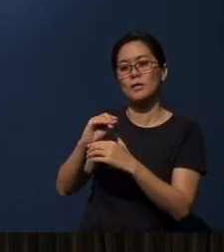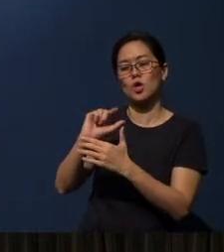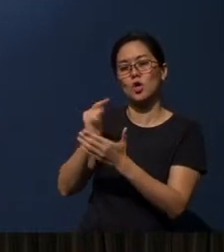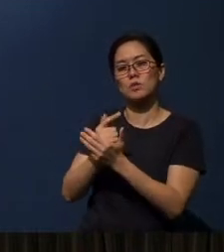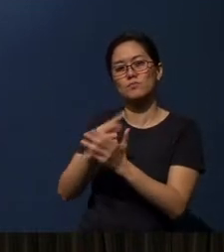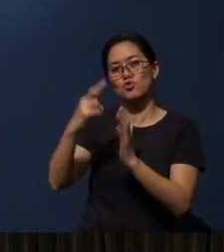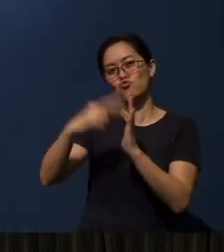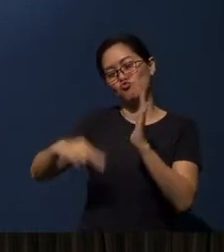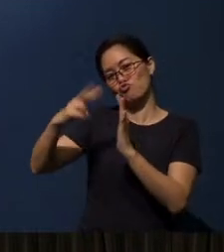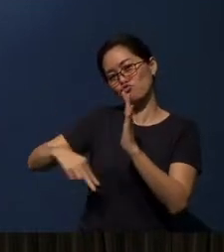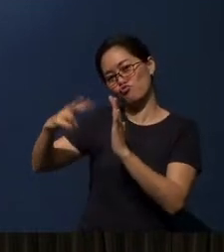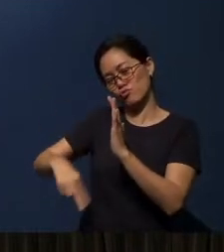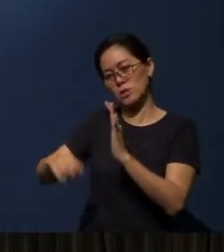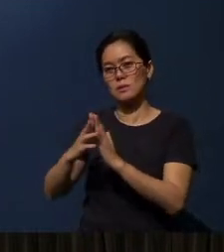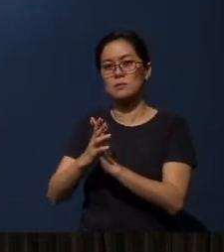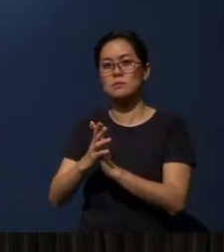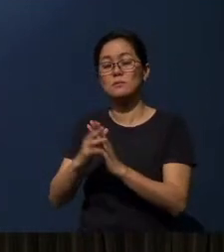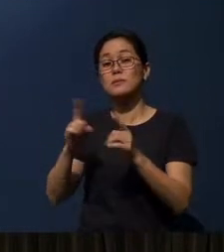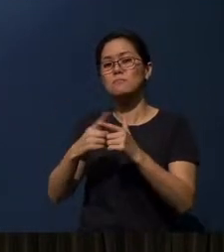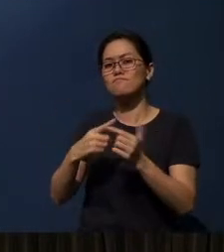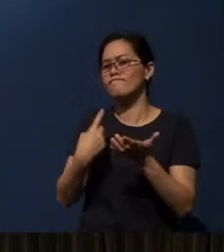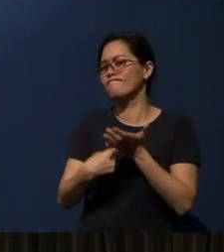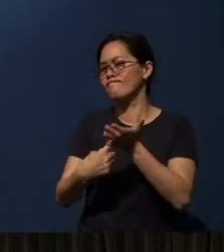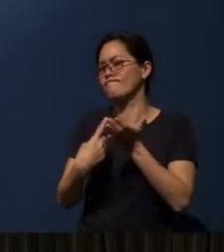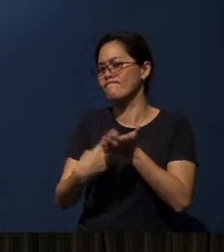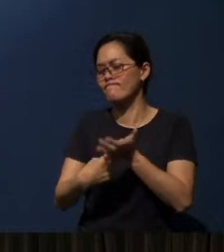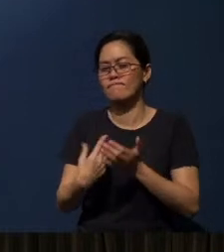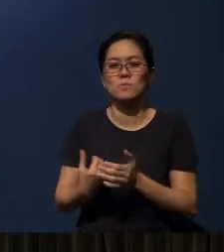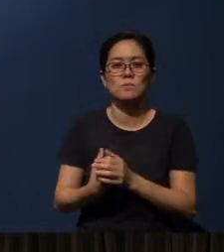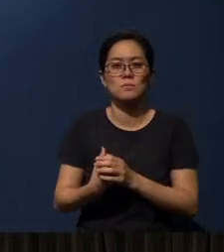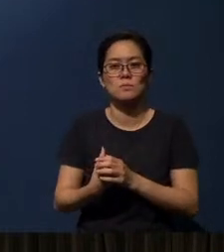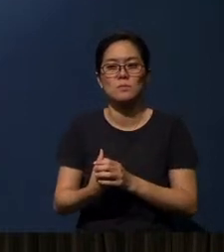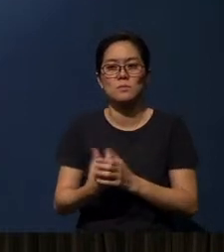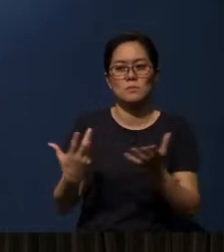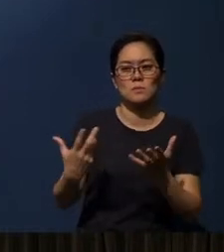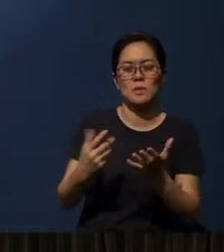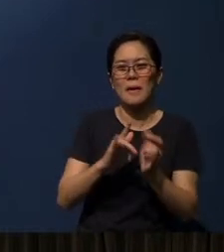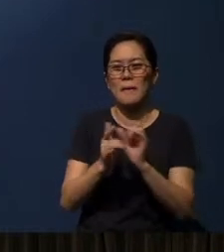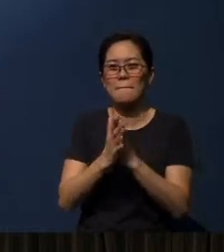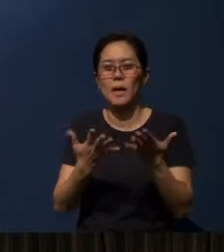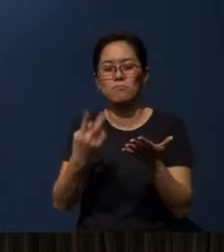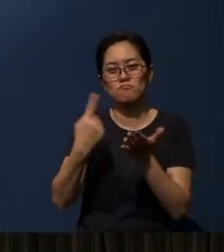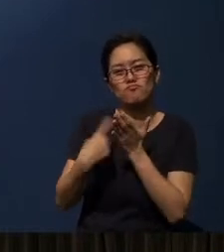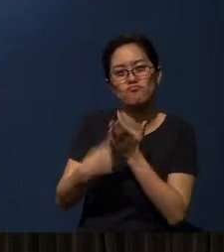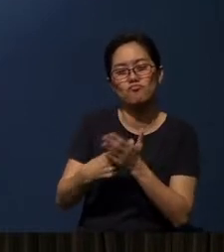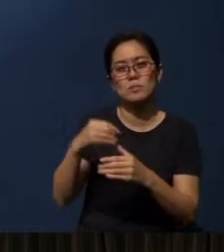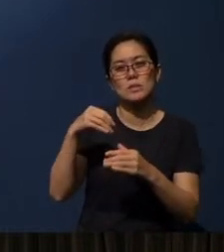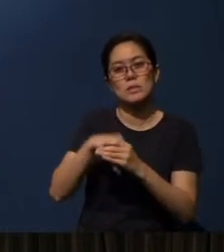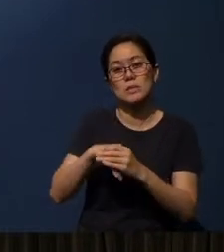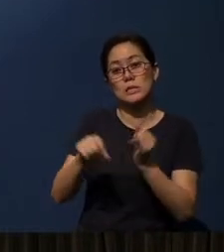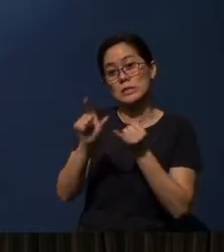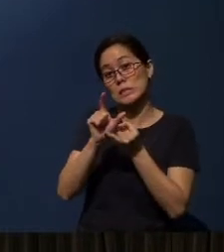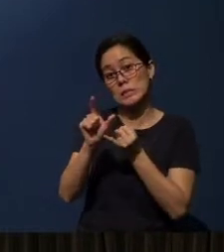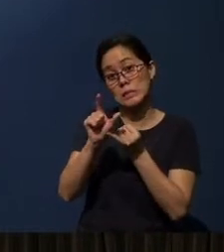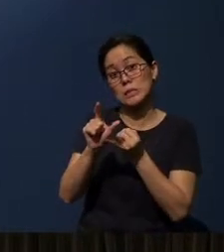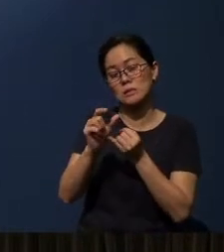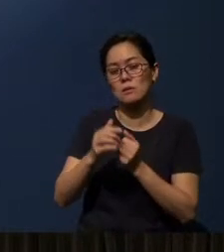And then after that, we'll discuss the Bible together in the missional cell.